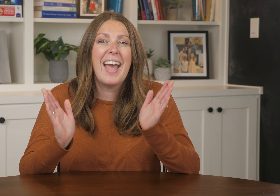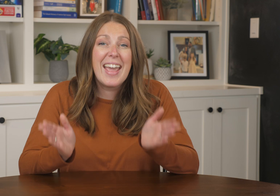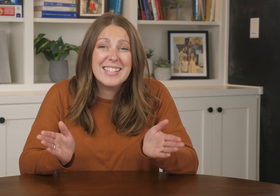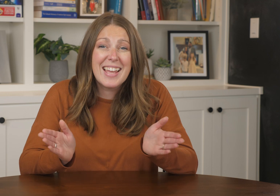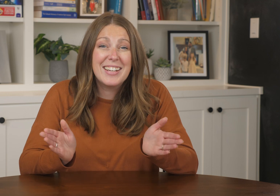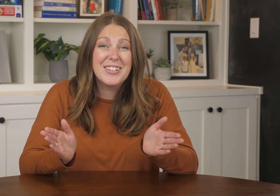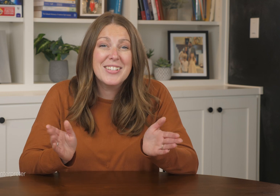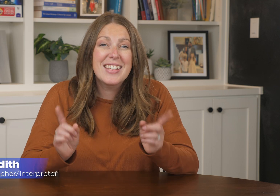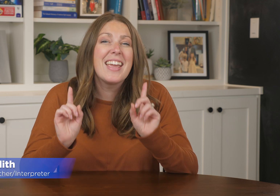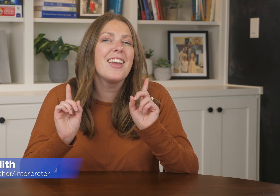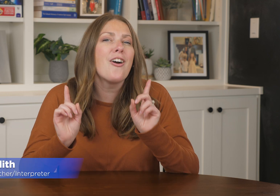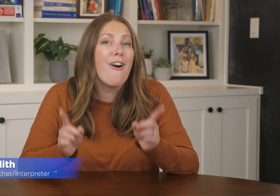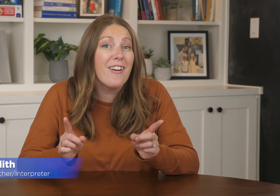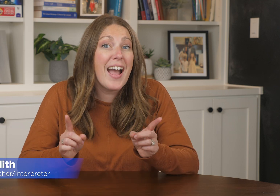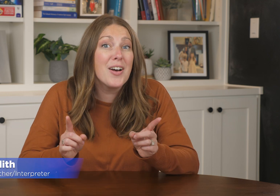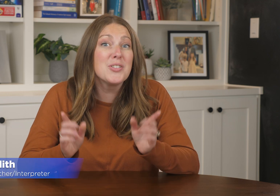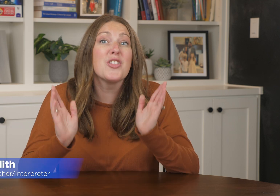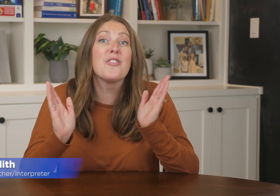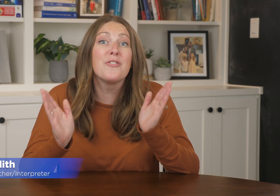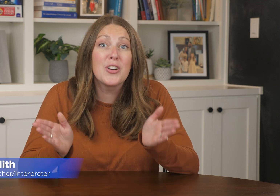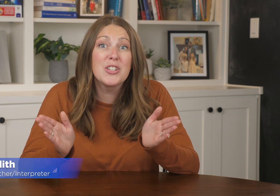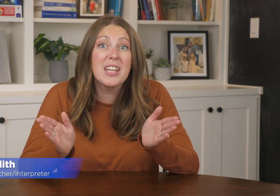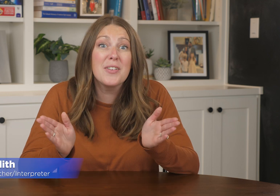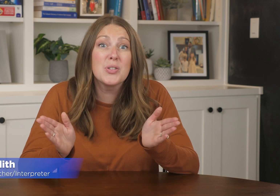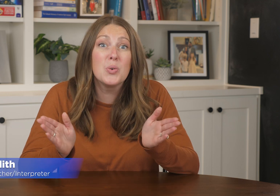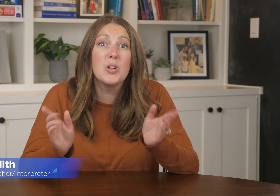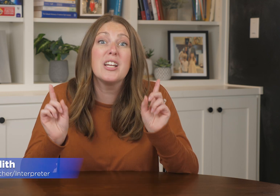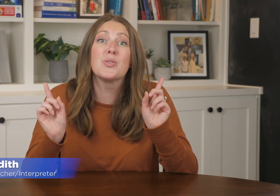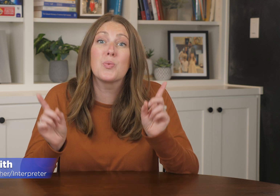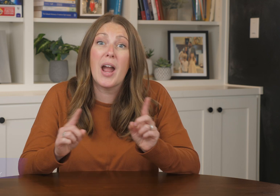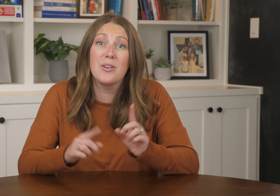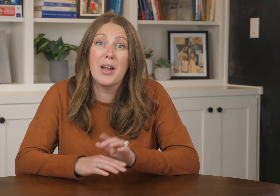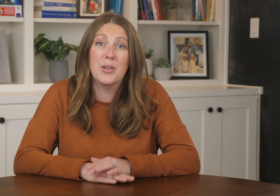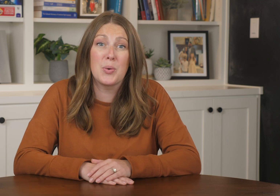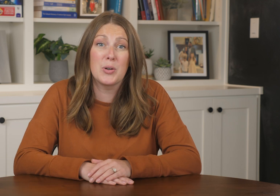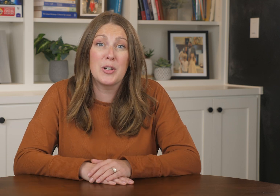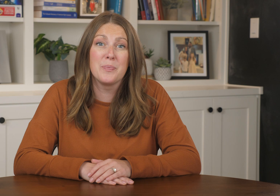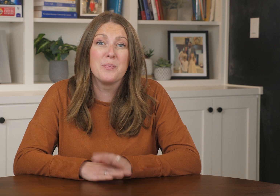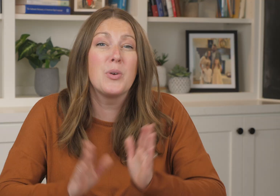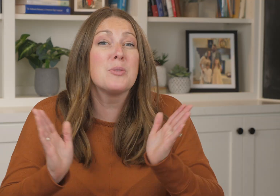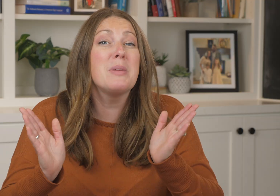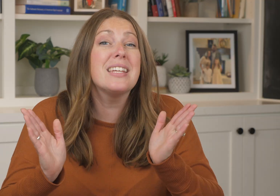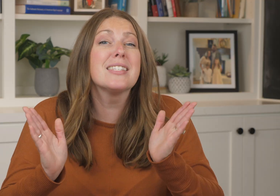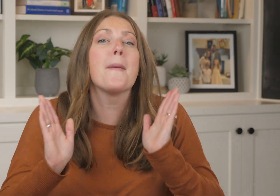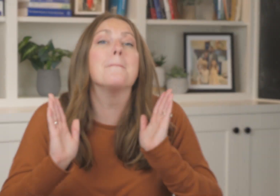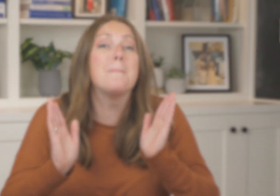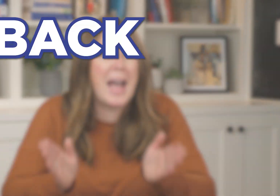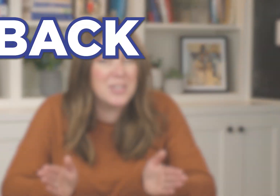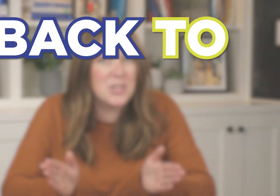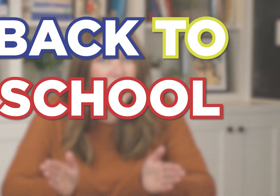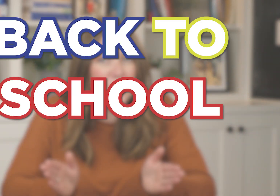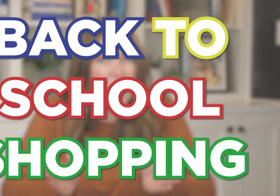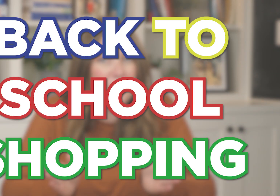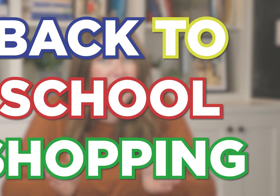Hey, Signers! In our house the first day of school is right around the corner, which means back to school shopping.